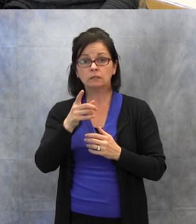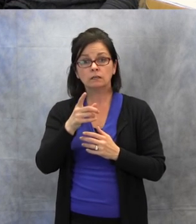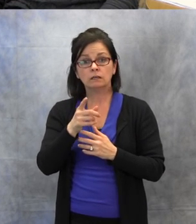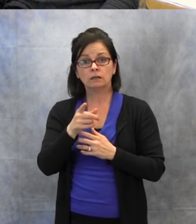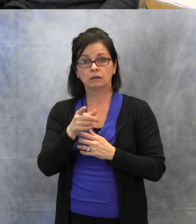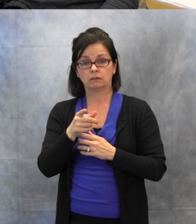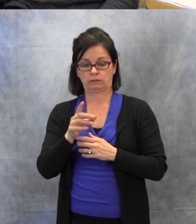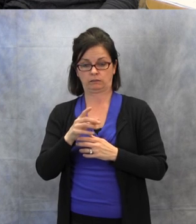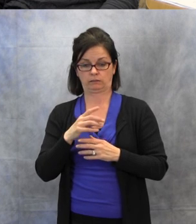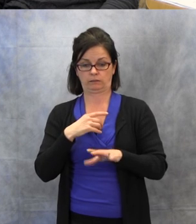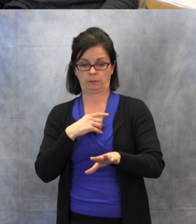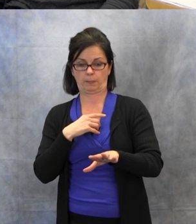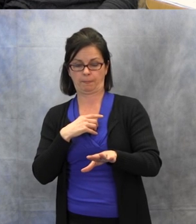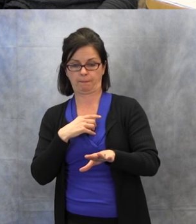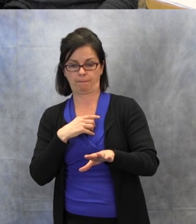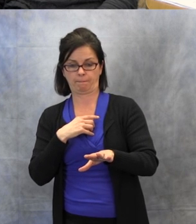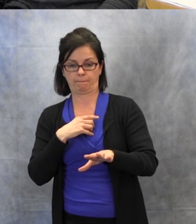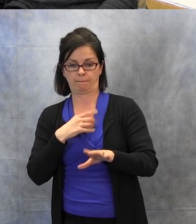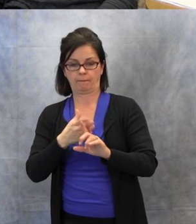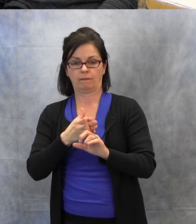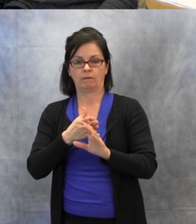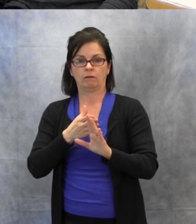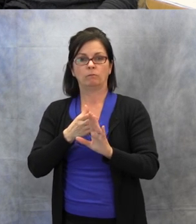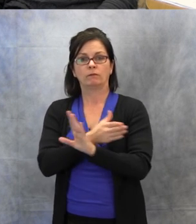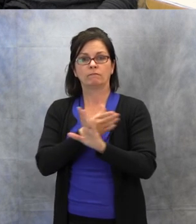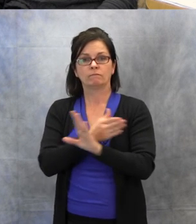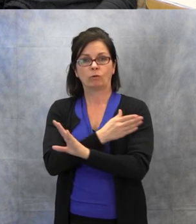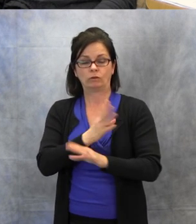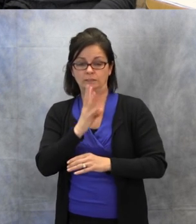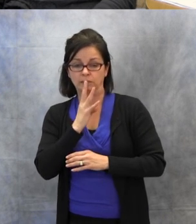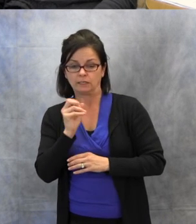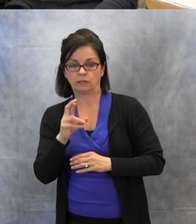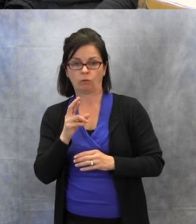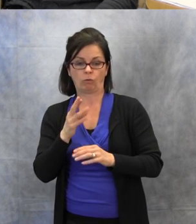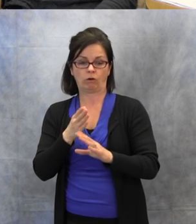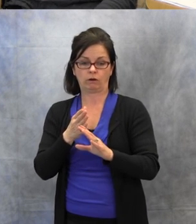prior to speaking or signing to them. You want them looking at you before you